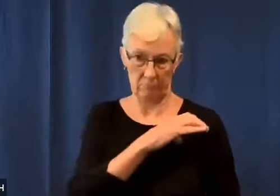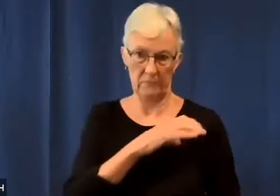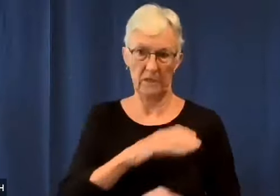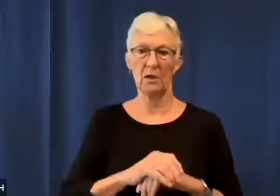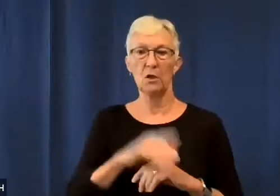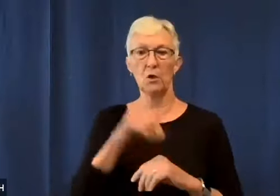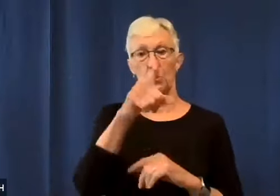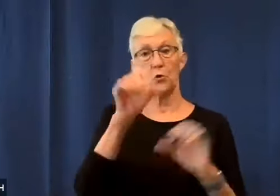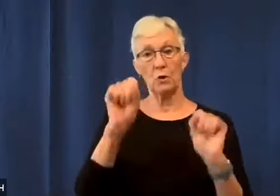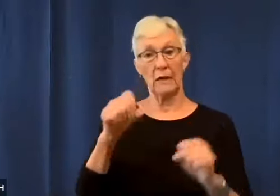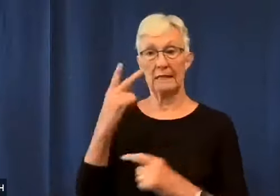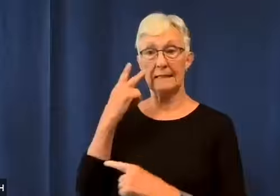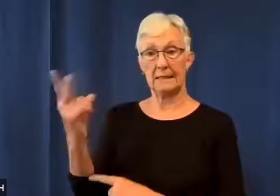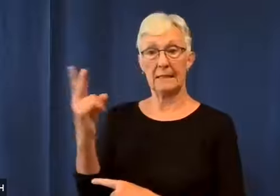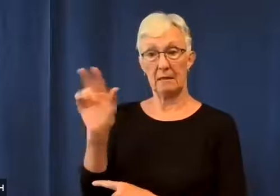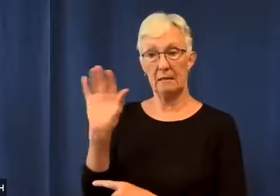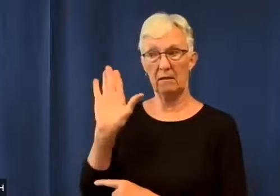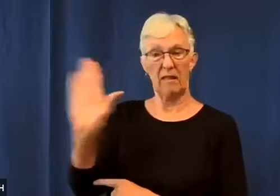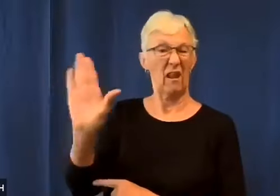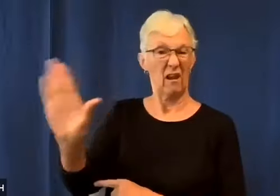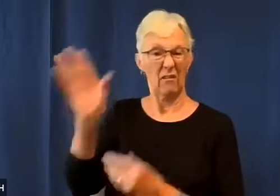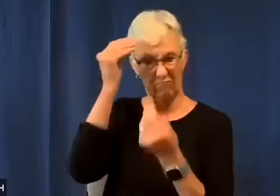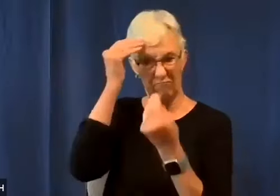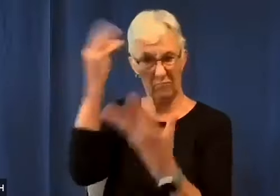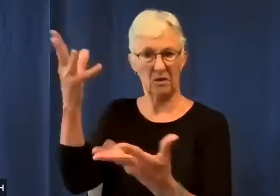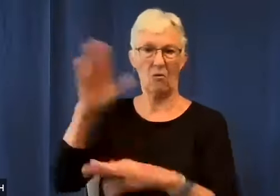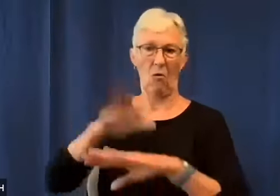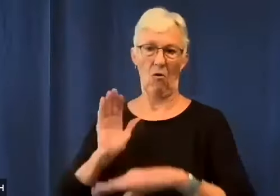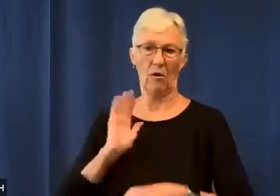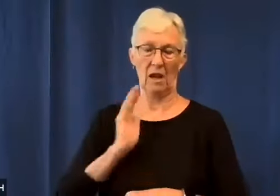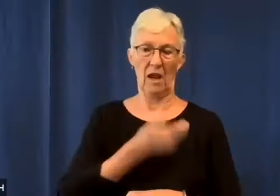You can see their information on our website